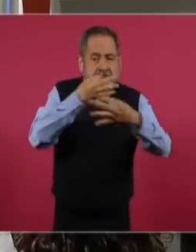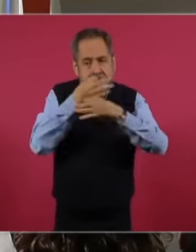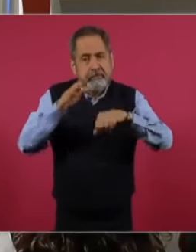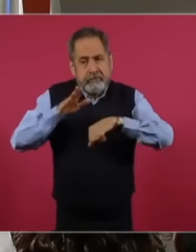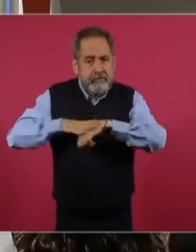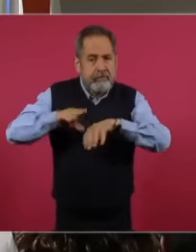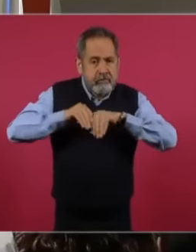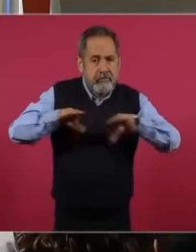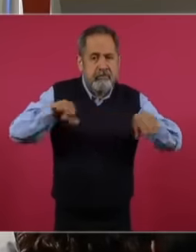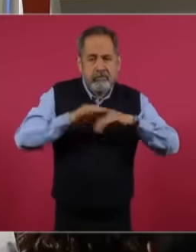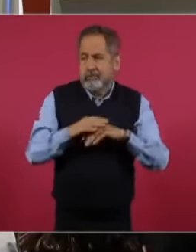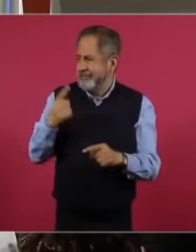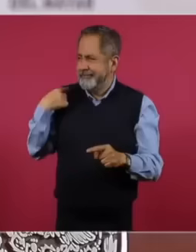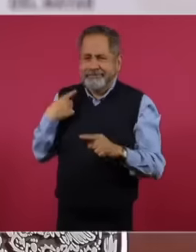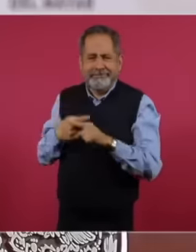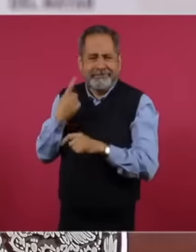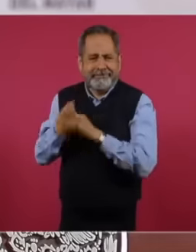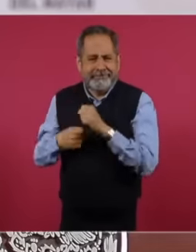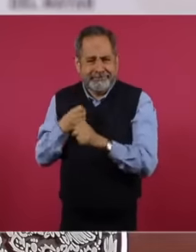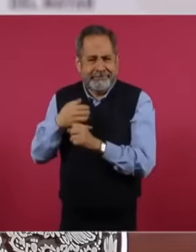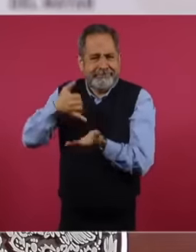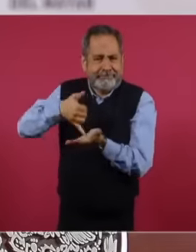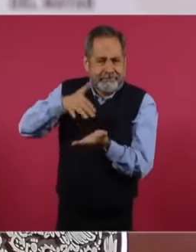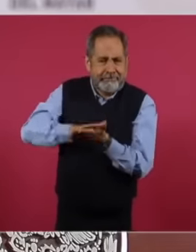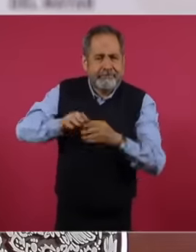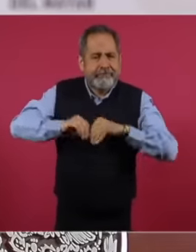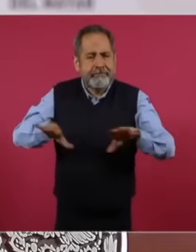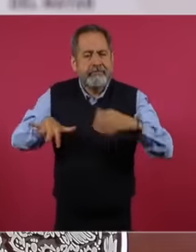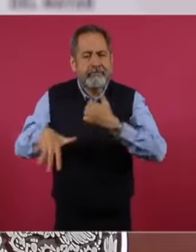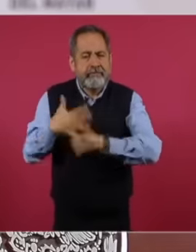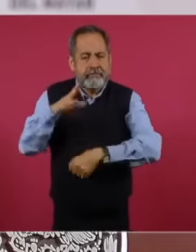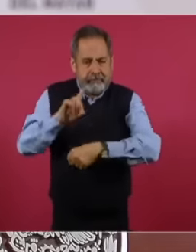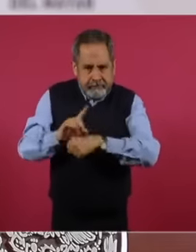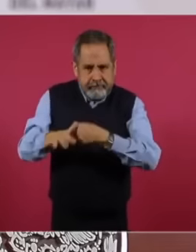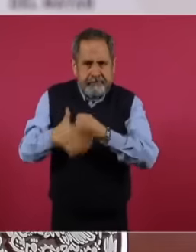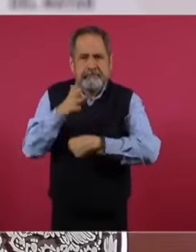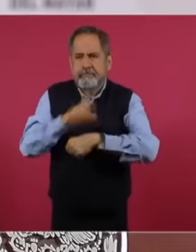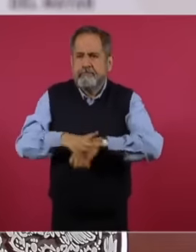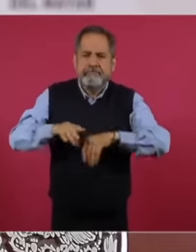has been published for one year every 15 days and makes the work of cofepris transparent in